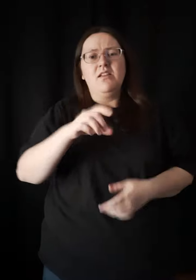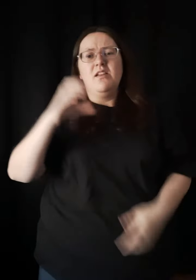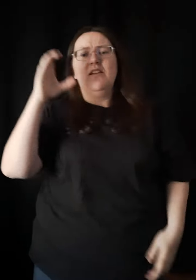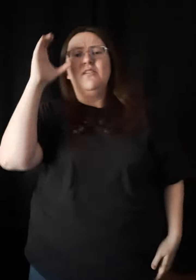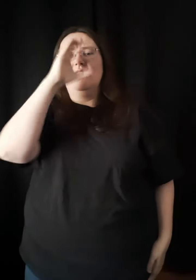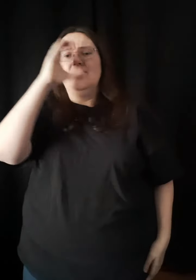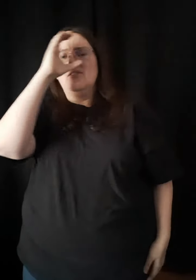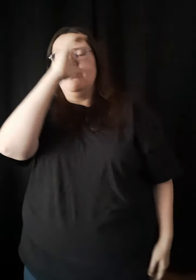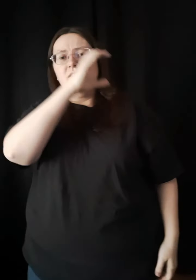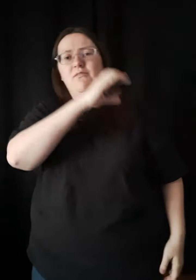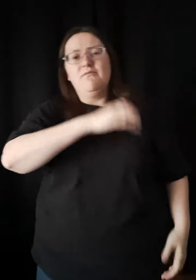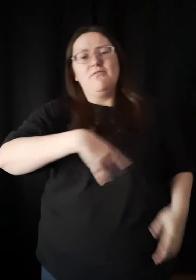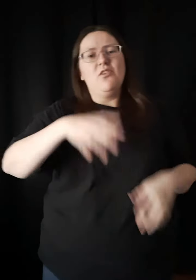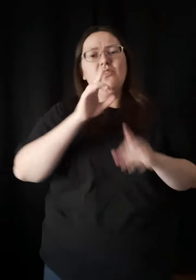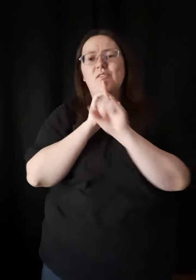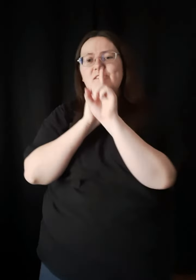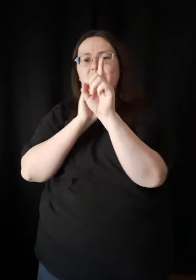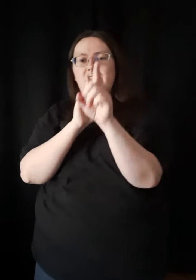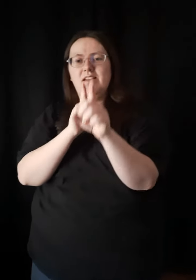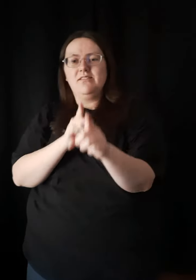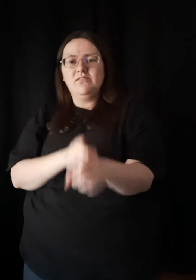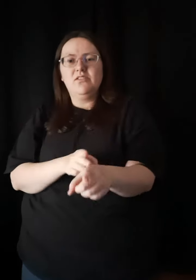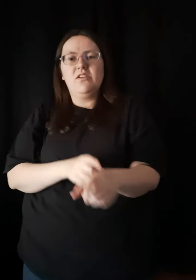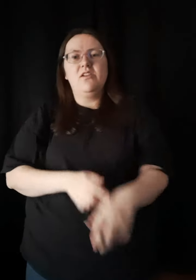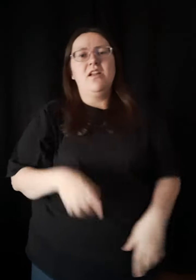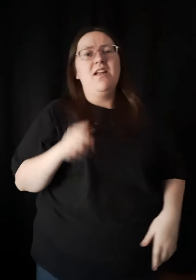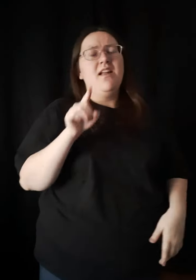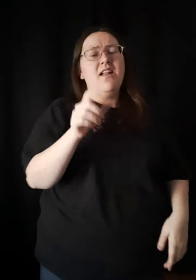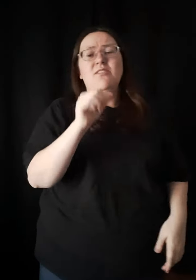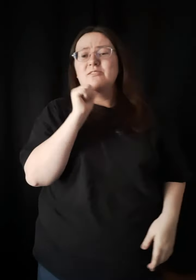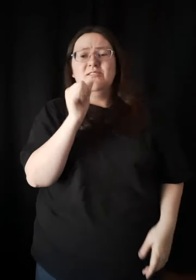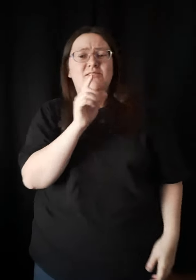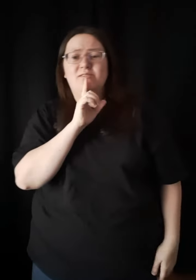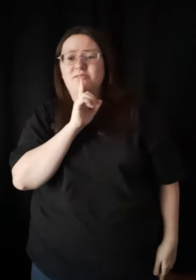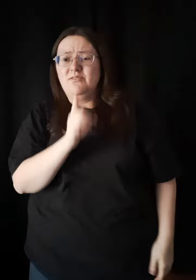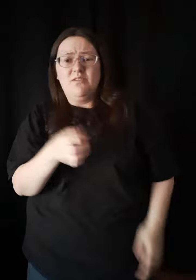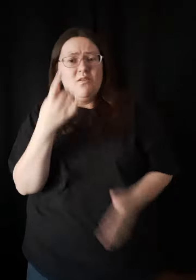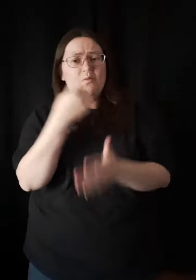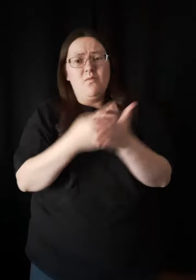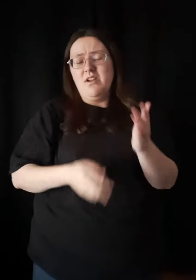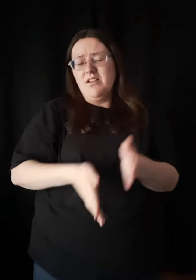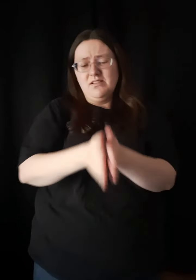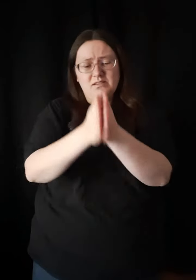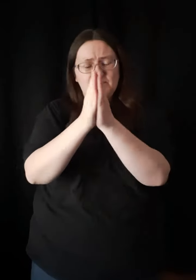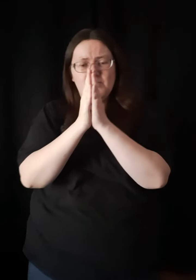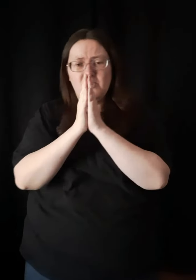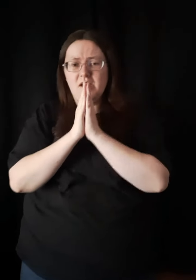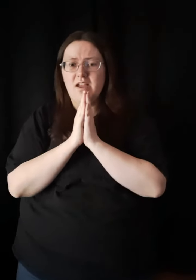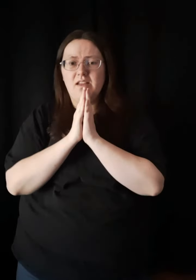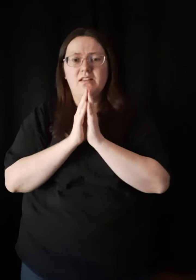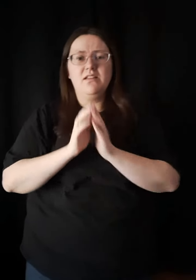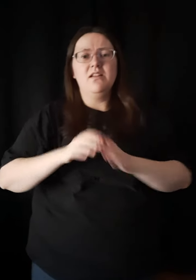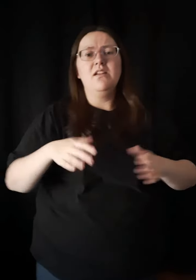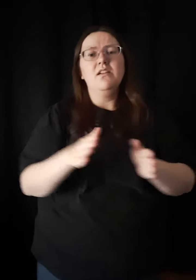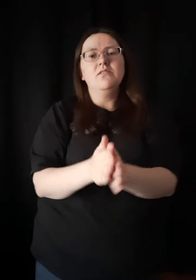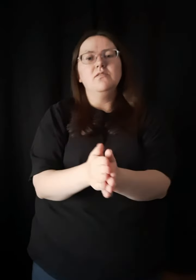If you're reaching for an answer And you don't know what to pray